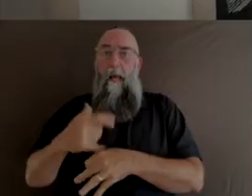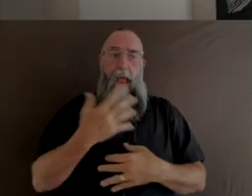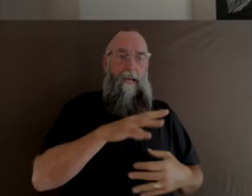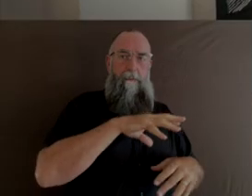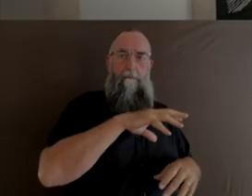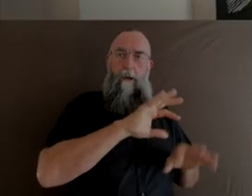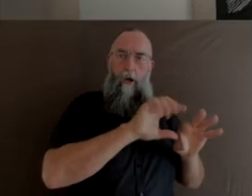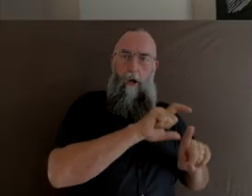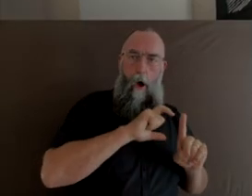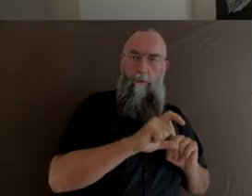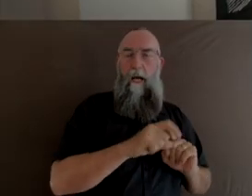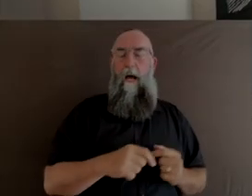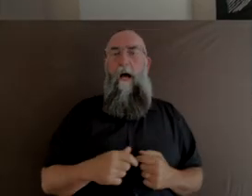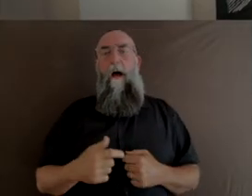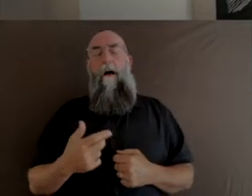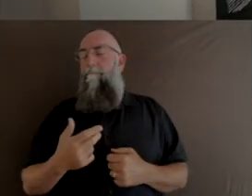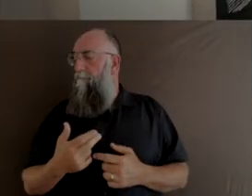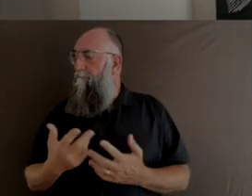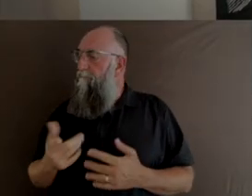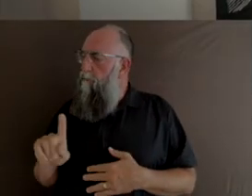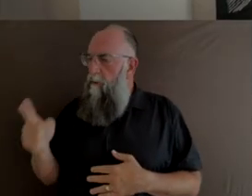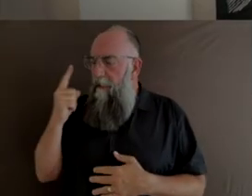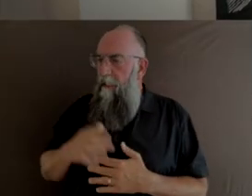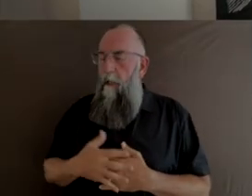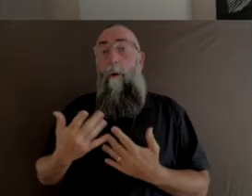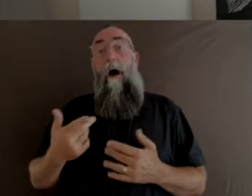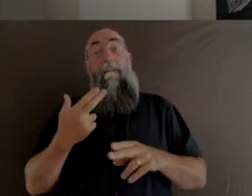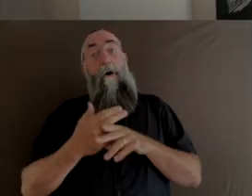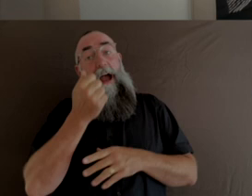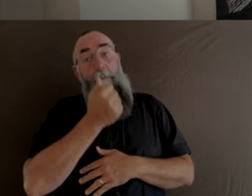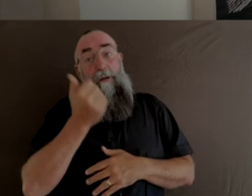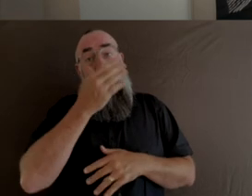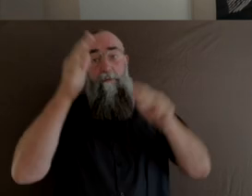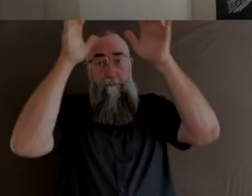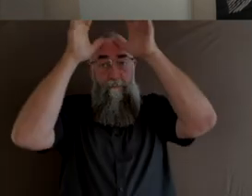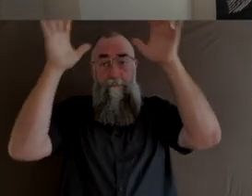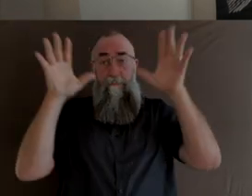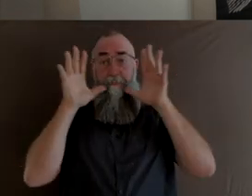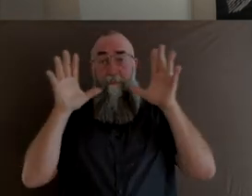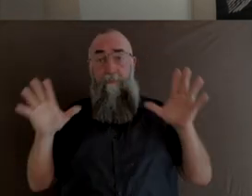And for Aboriginal and Torres Strait Islander people, if we want to reconcile what's happened first,